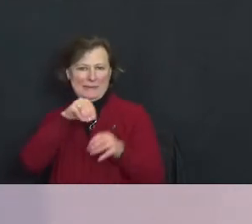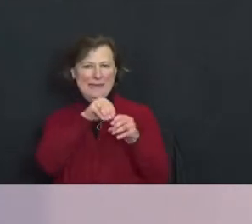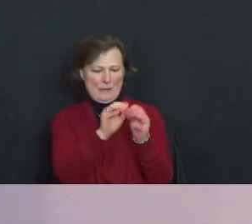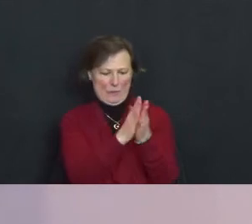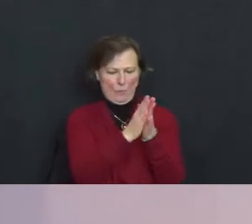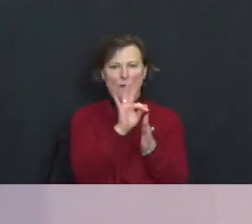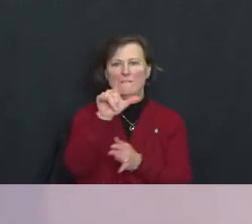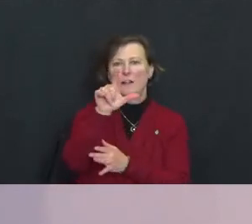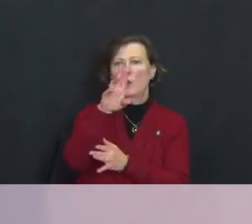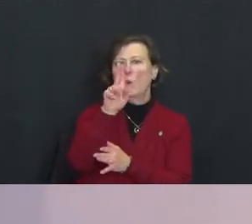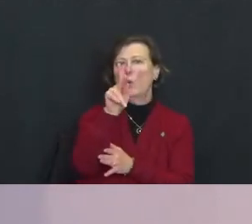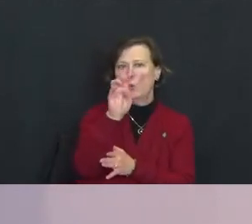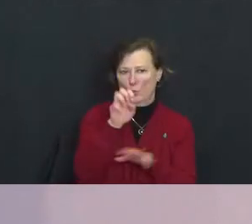It begins.